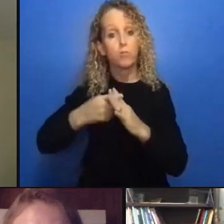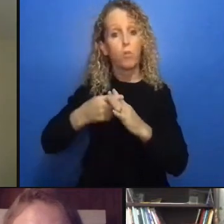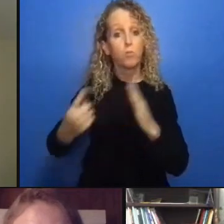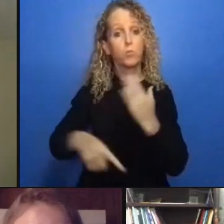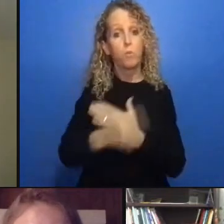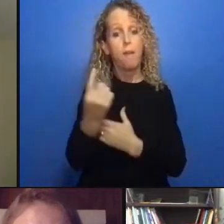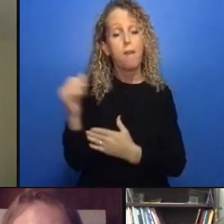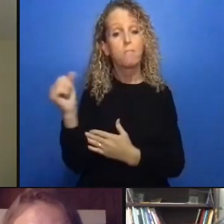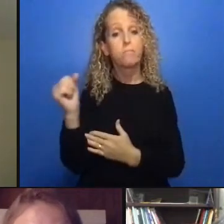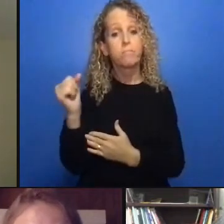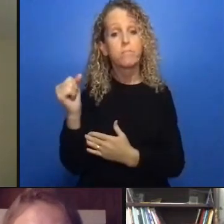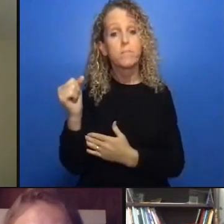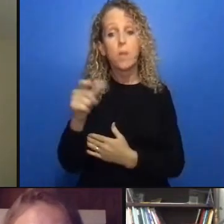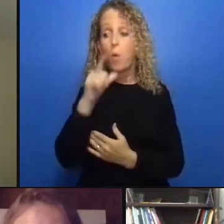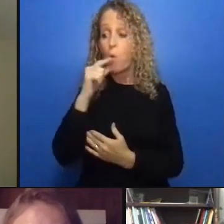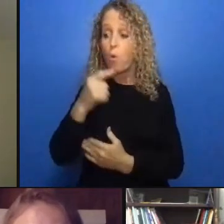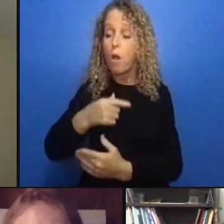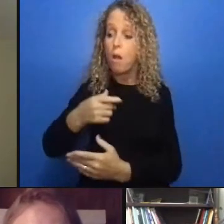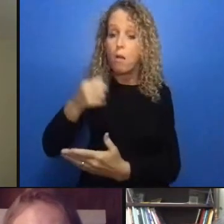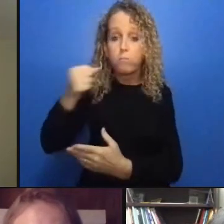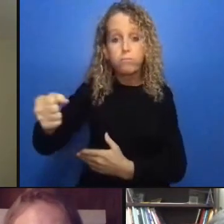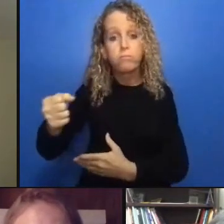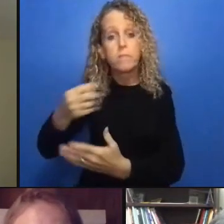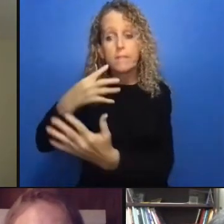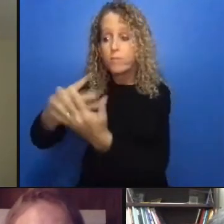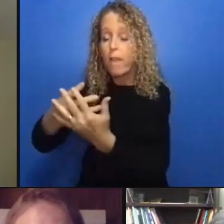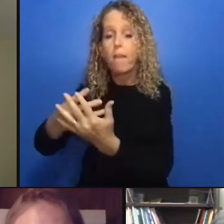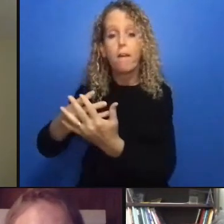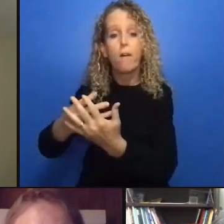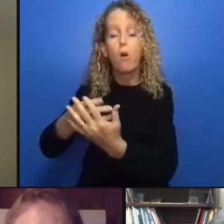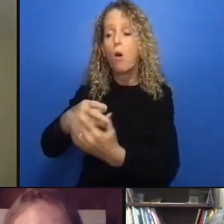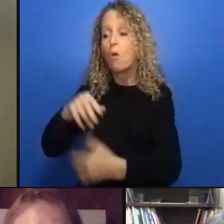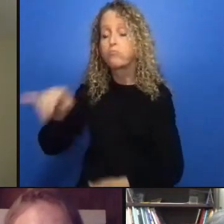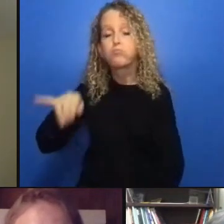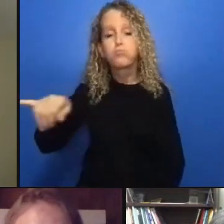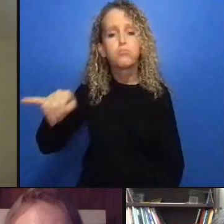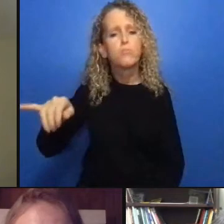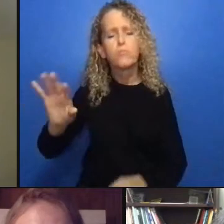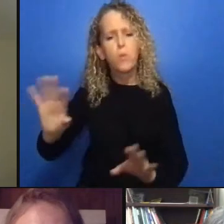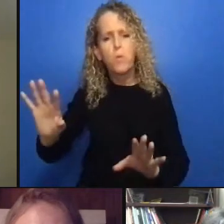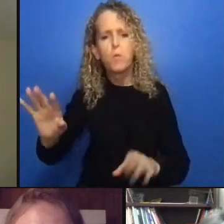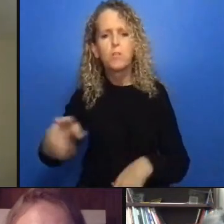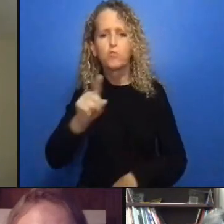should be that that the individual will be released on a waiting trial without any conditions